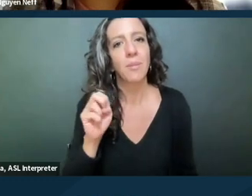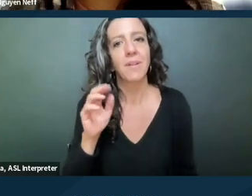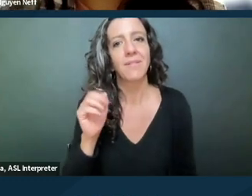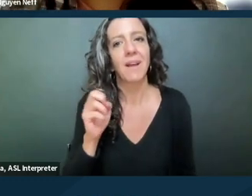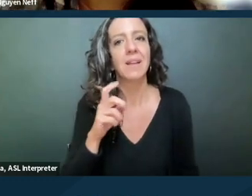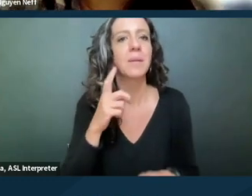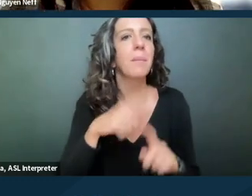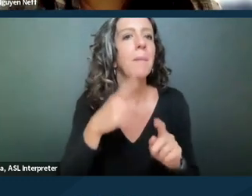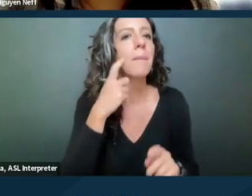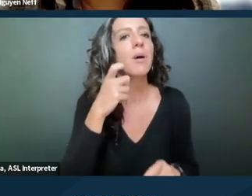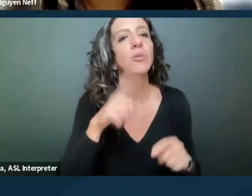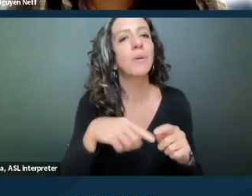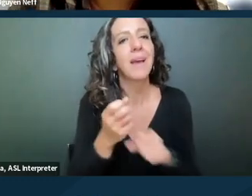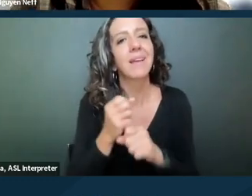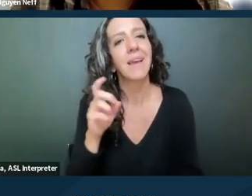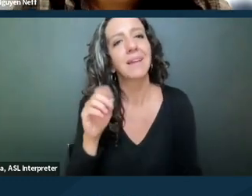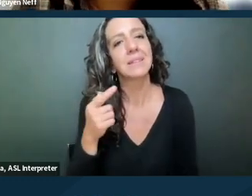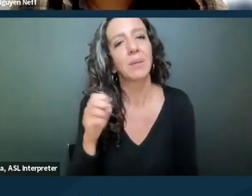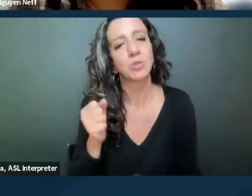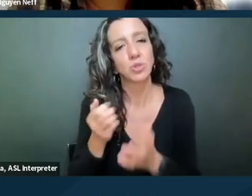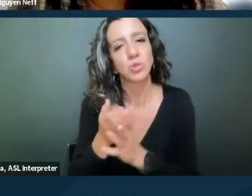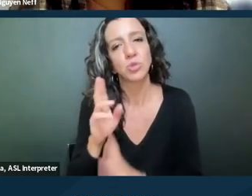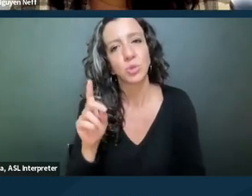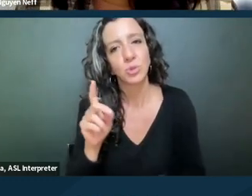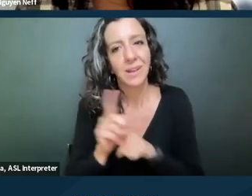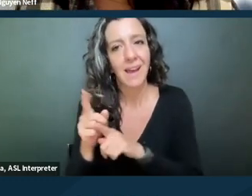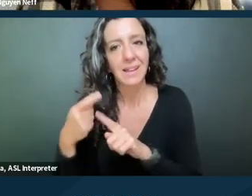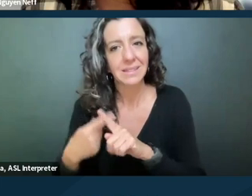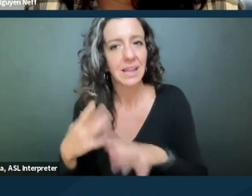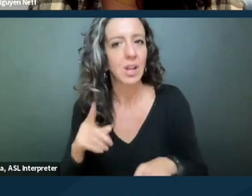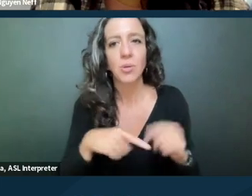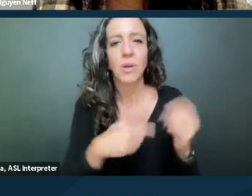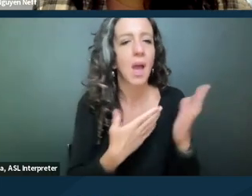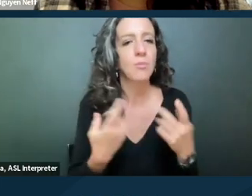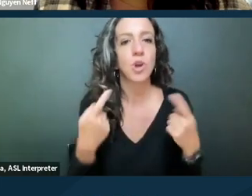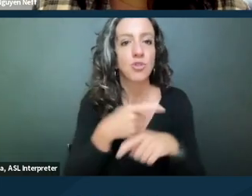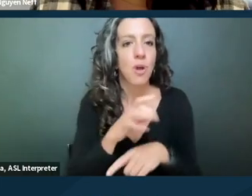through UD as a tenant that you can't bring cross claims. You know, you could bring an affirmative case,